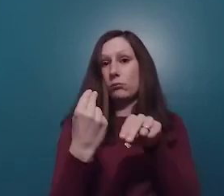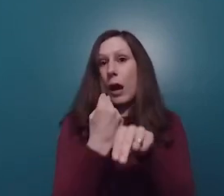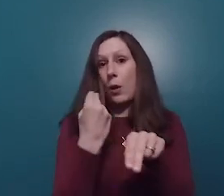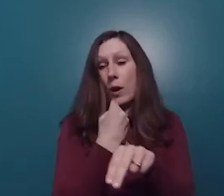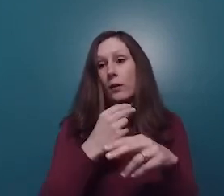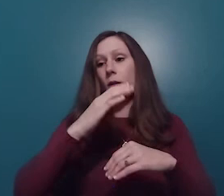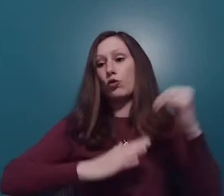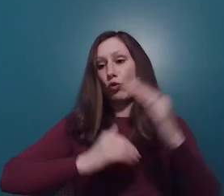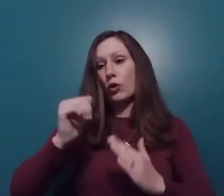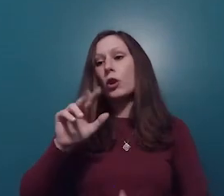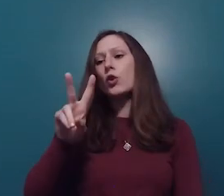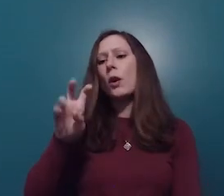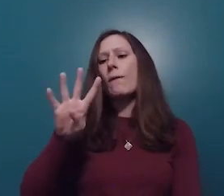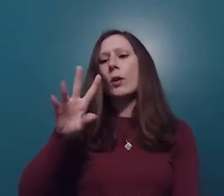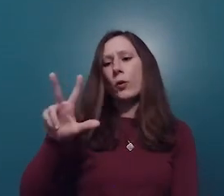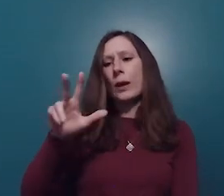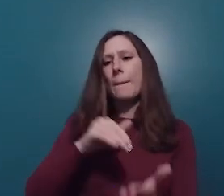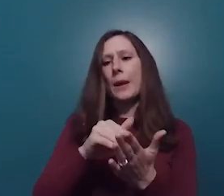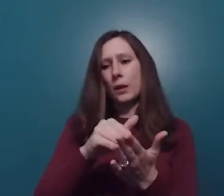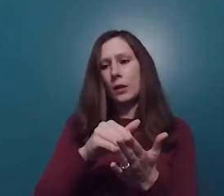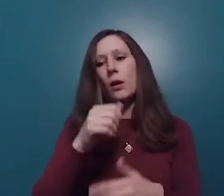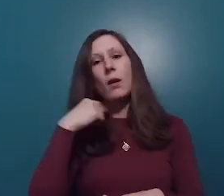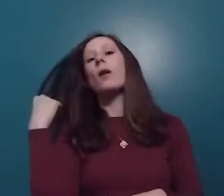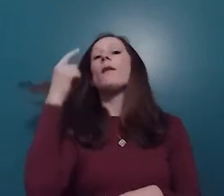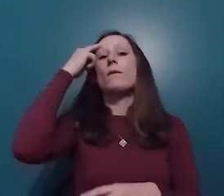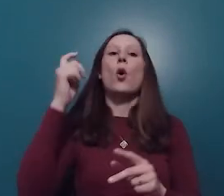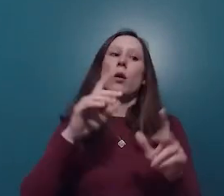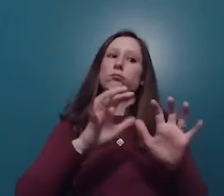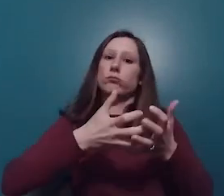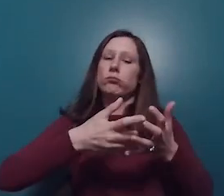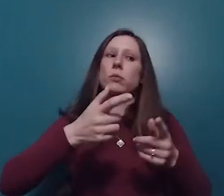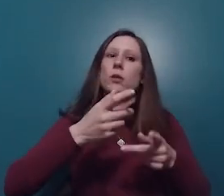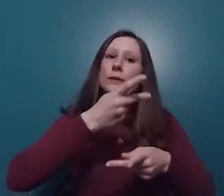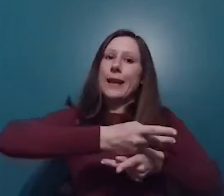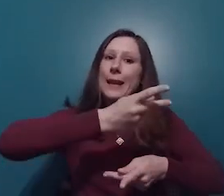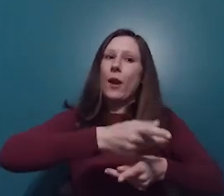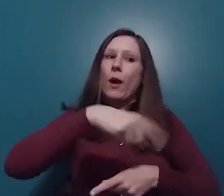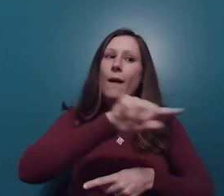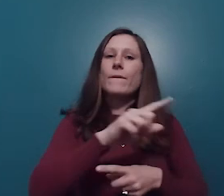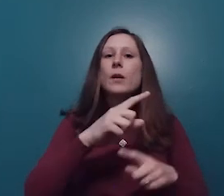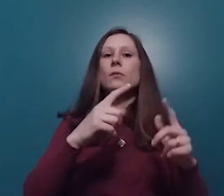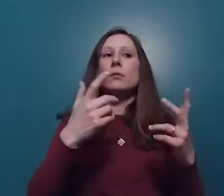Section 8 housing, which is a voucher program to assist low-income families, the elderly,and individuals who